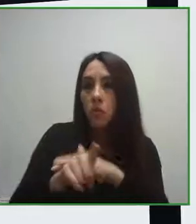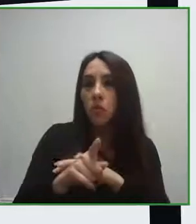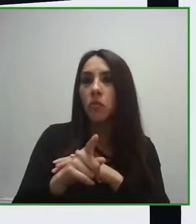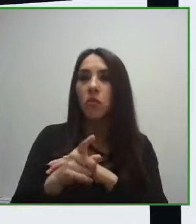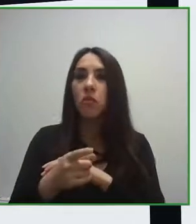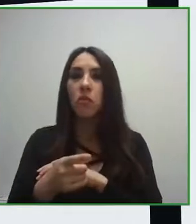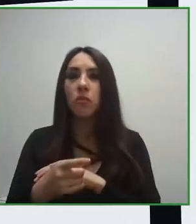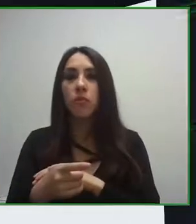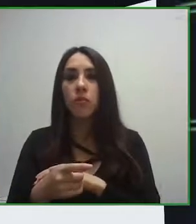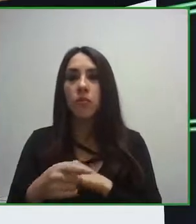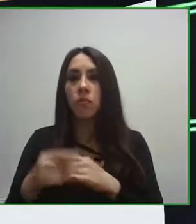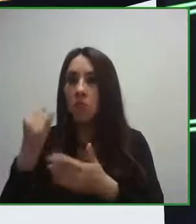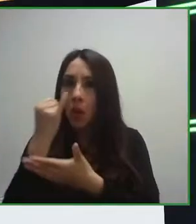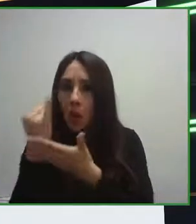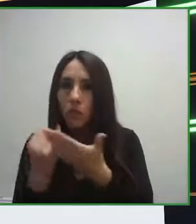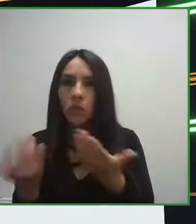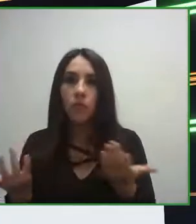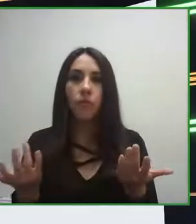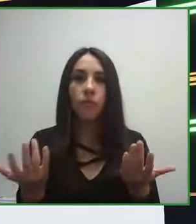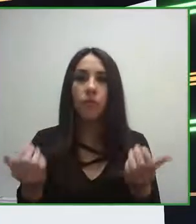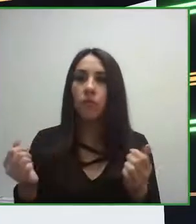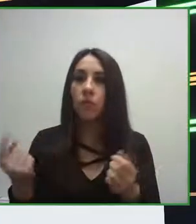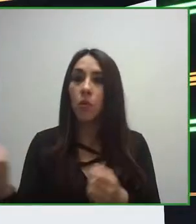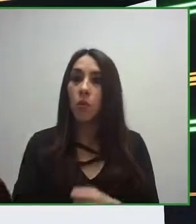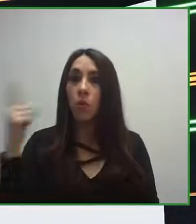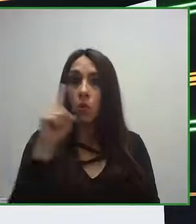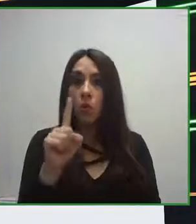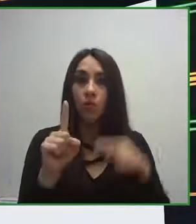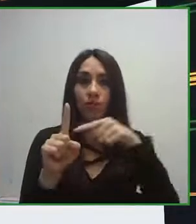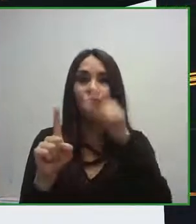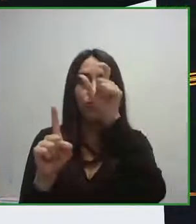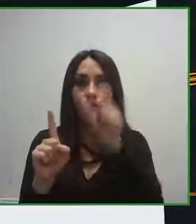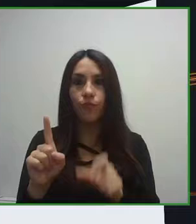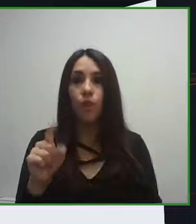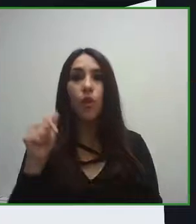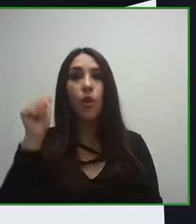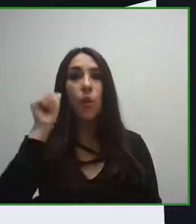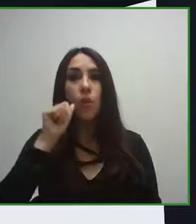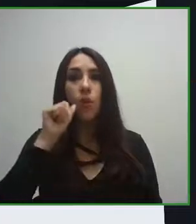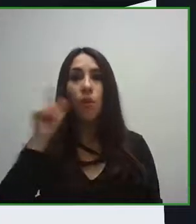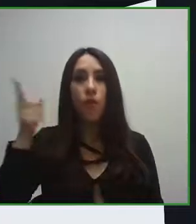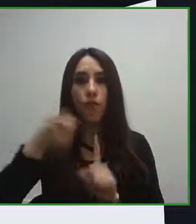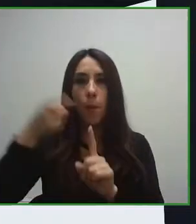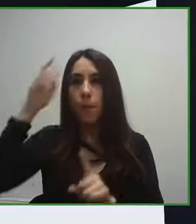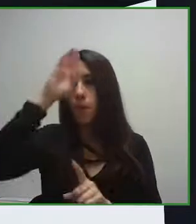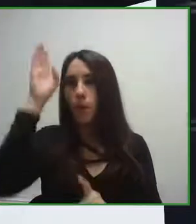She will be joined by Claudia Werneck the founder of Escuela de Gente, a Brazilian